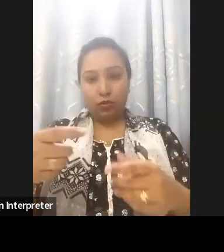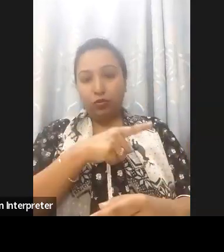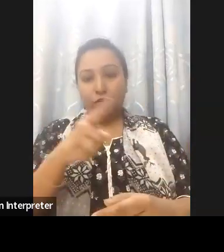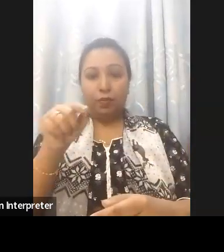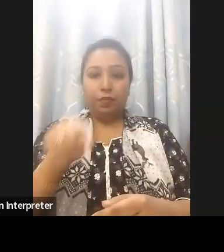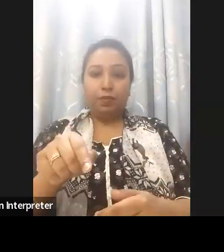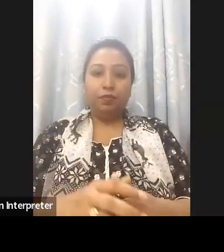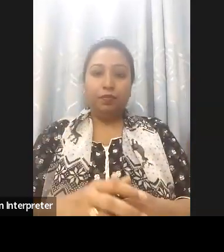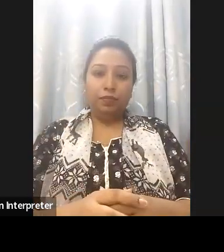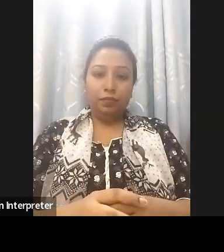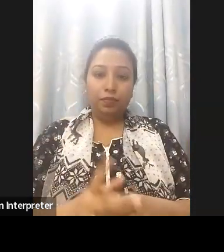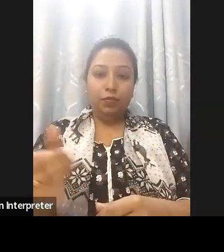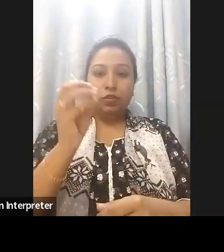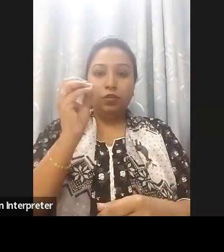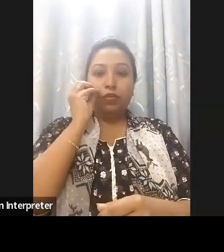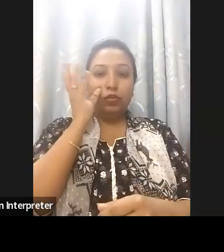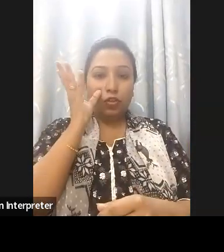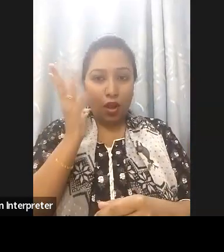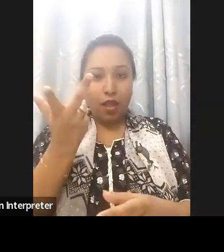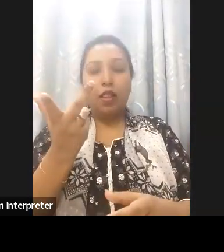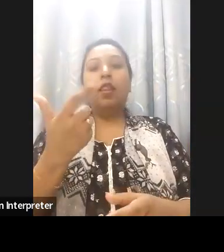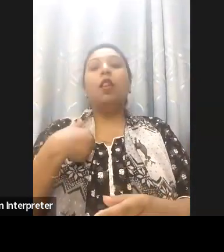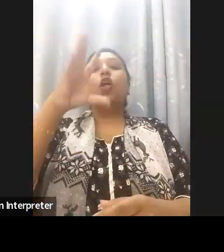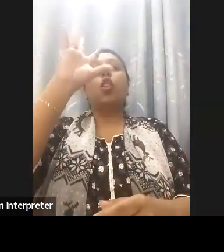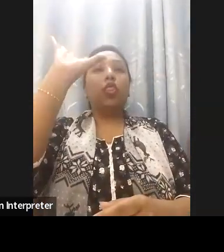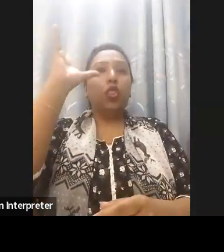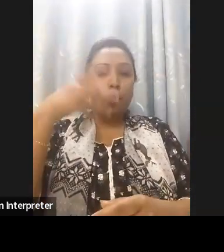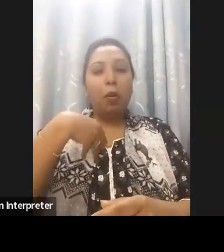Good morning, good afternoon, and good evening depending on where you are around the globe